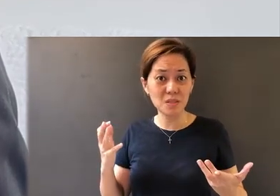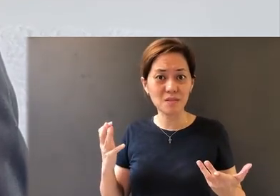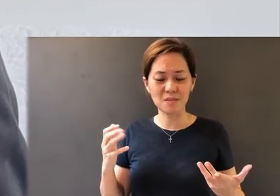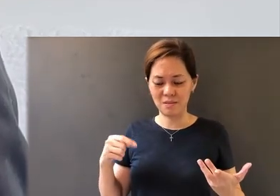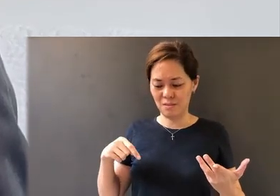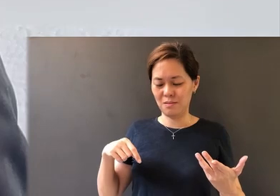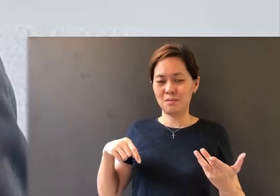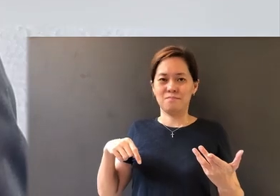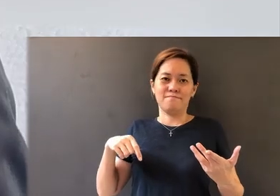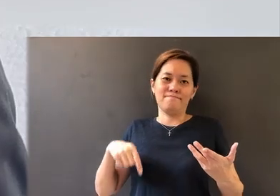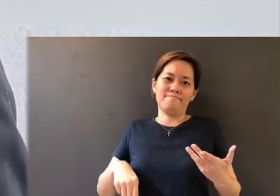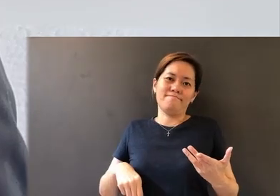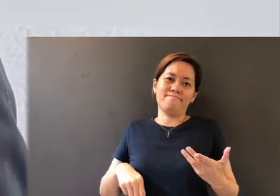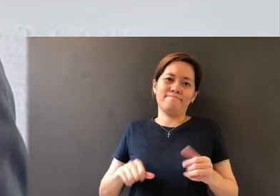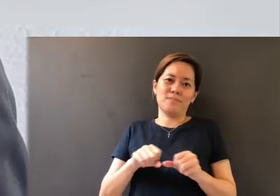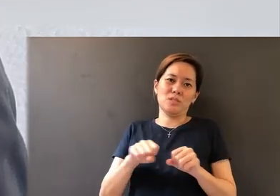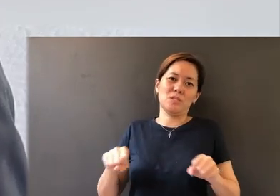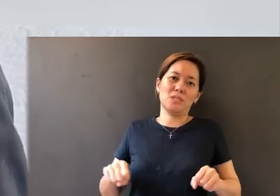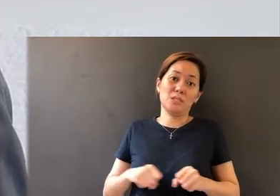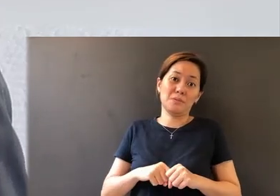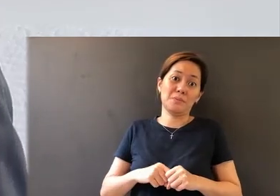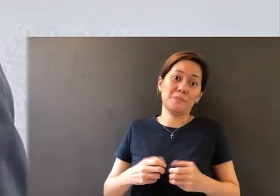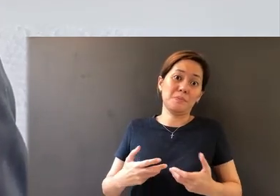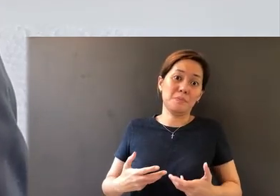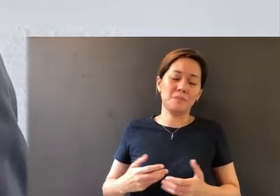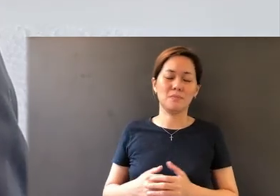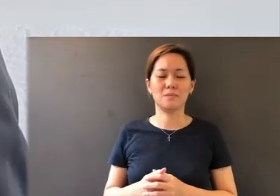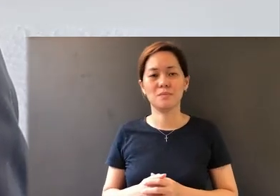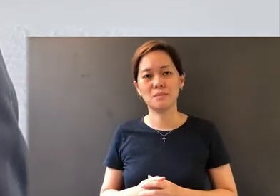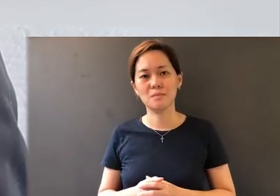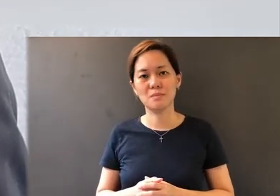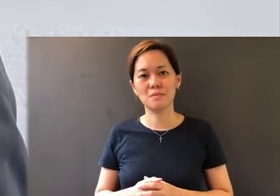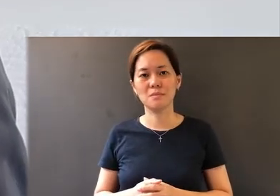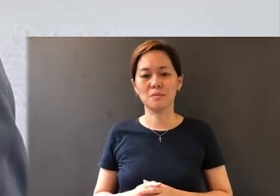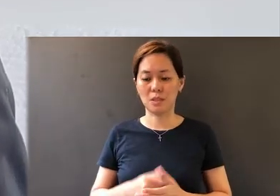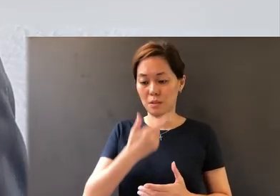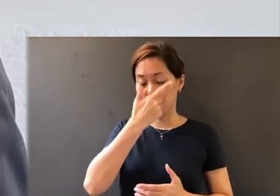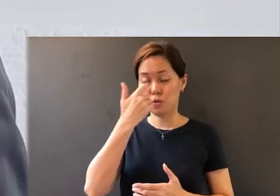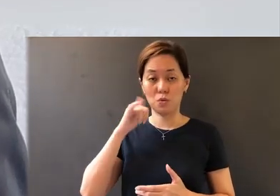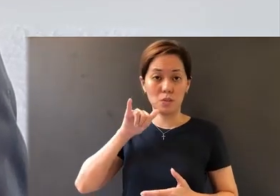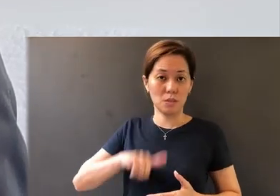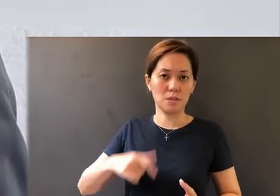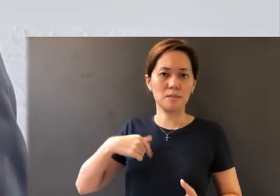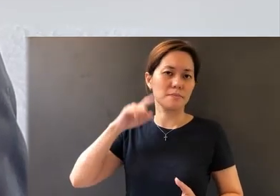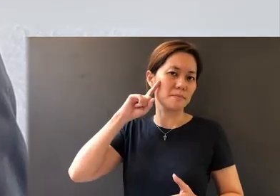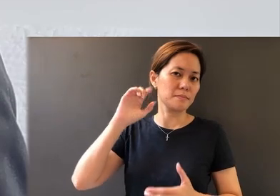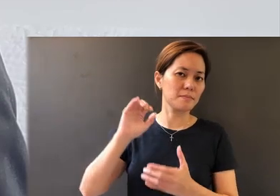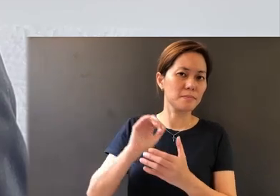under the current situation. And because of this, I believe that